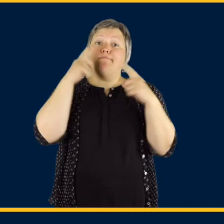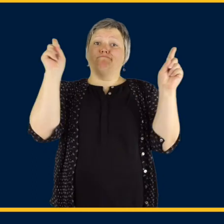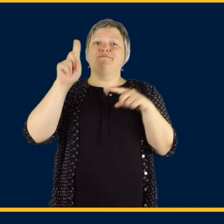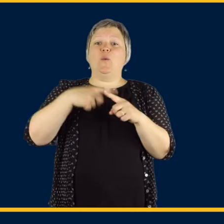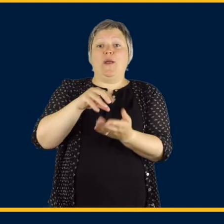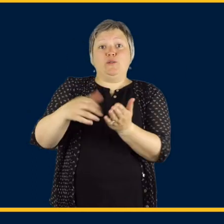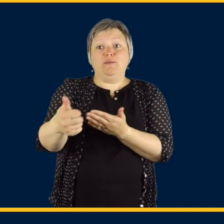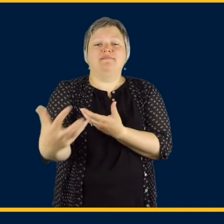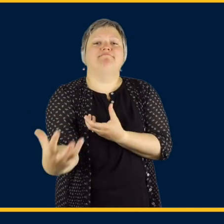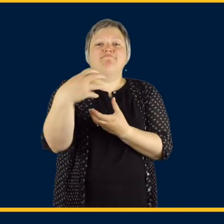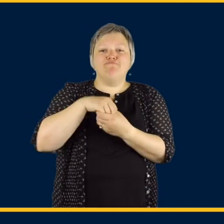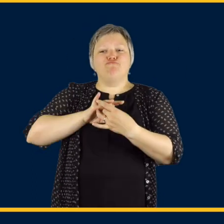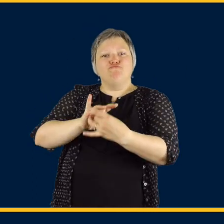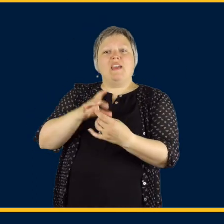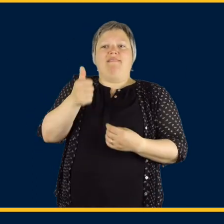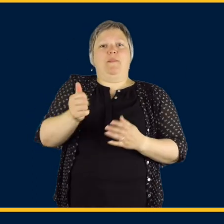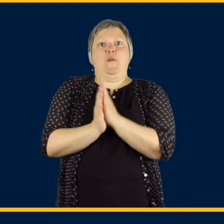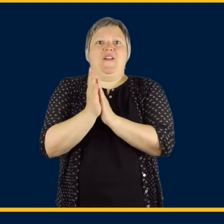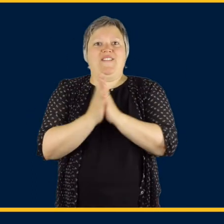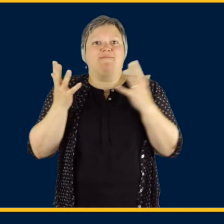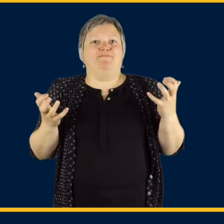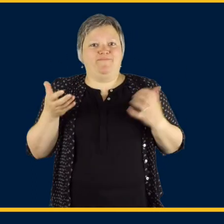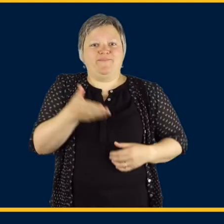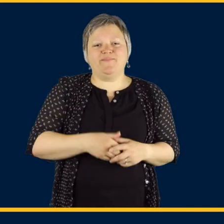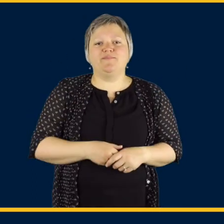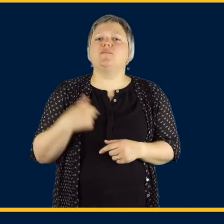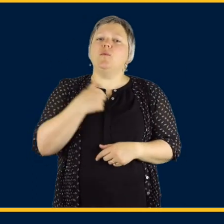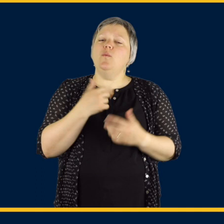Optimal therapy outcomes happen when a student is engaged and motivated.